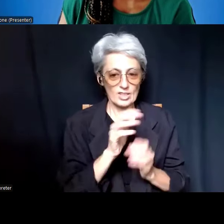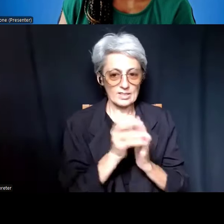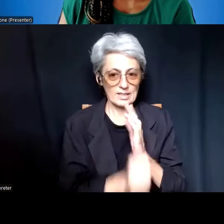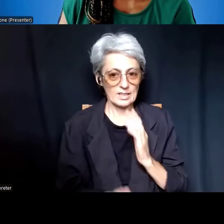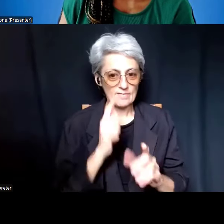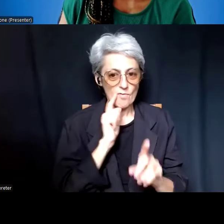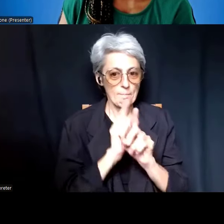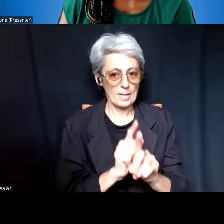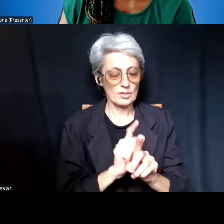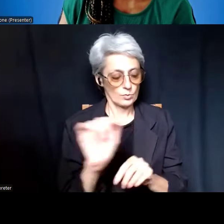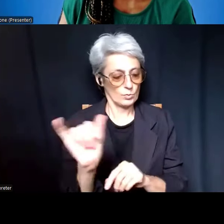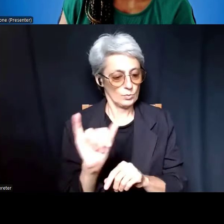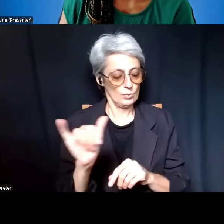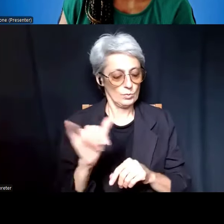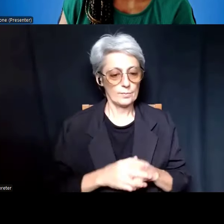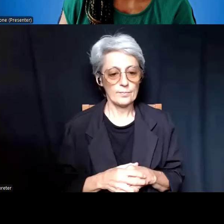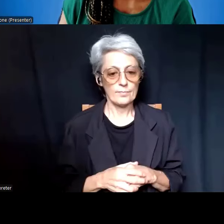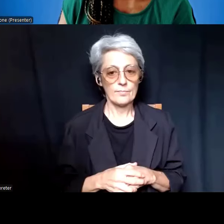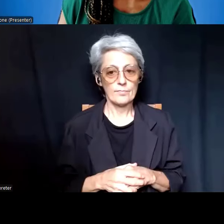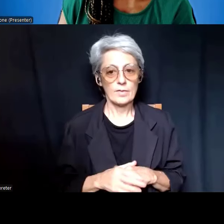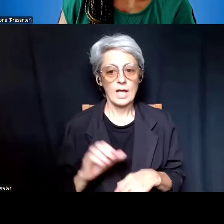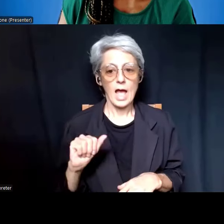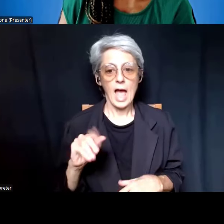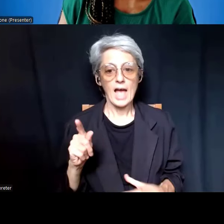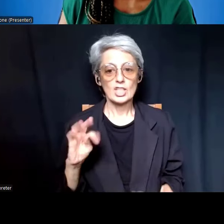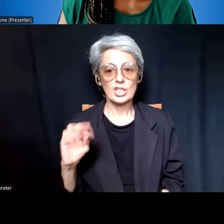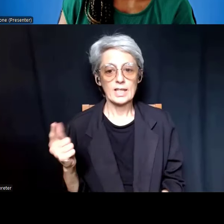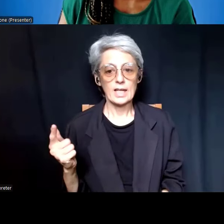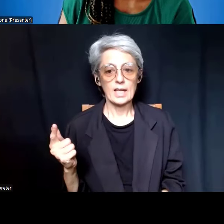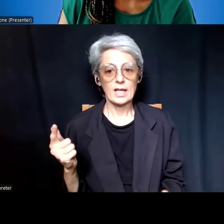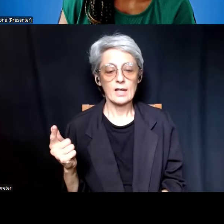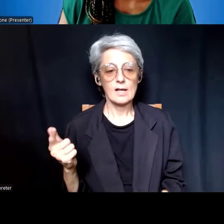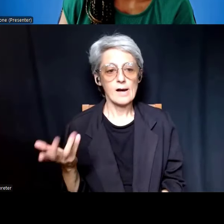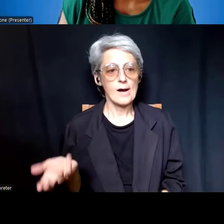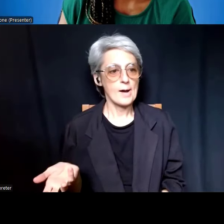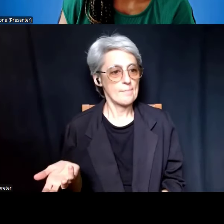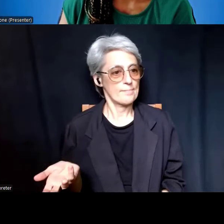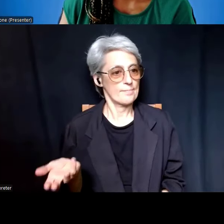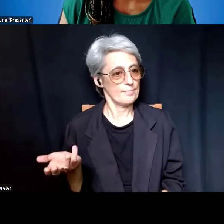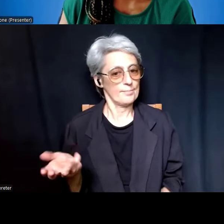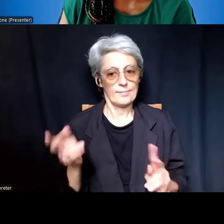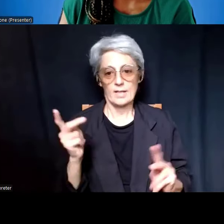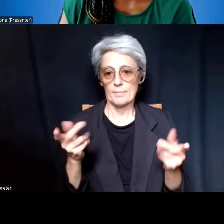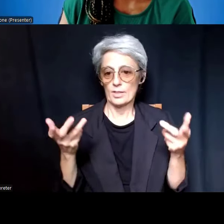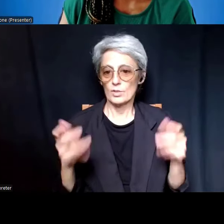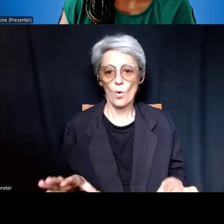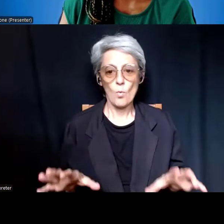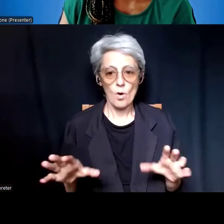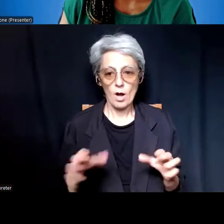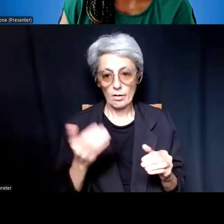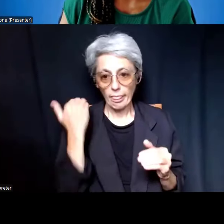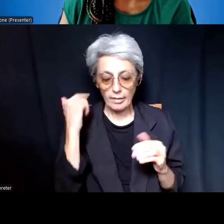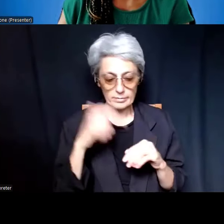The actioning that people don't want to spend their time filling out these T32 applications